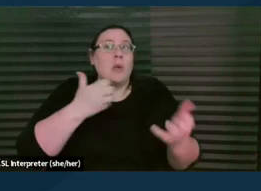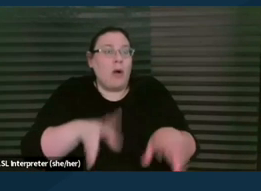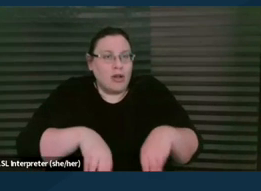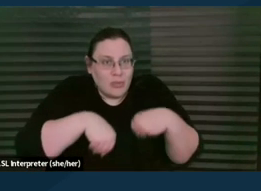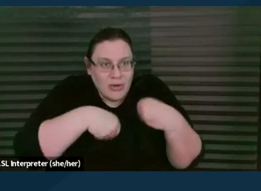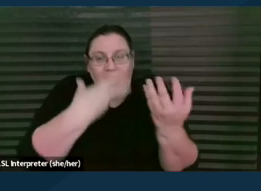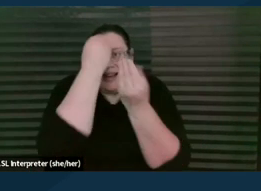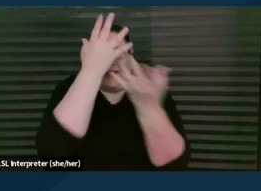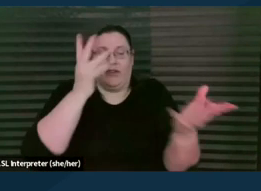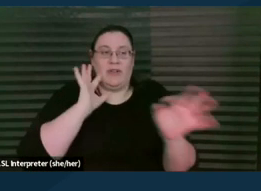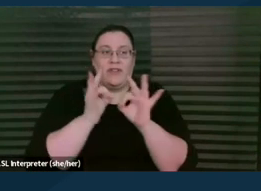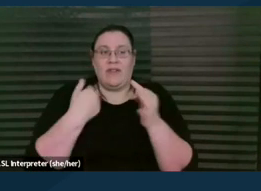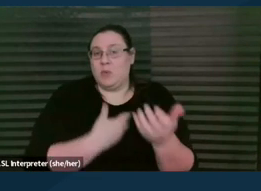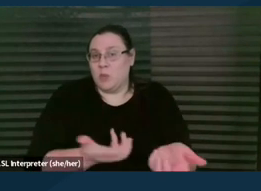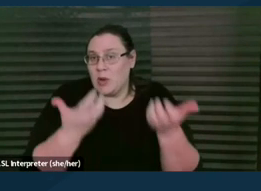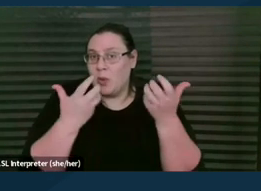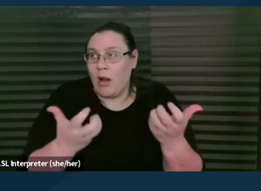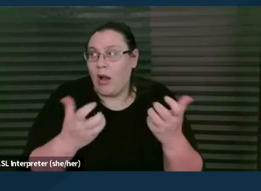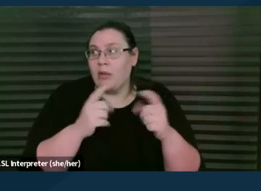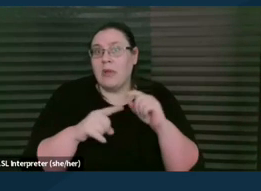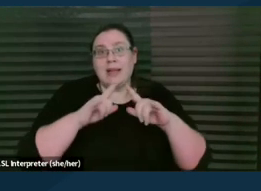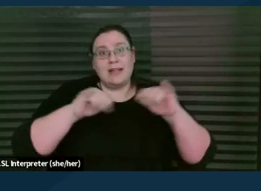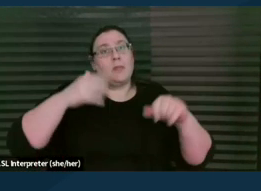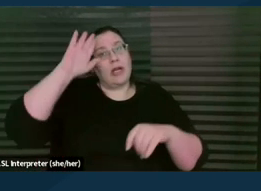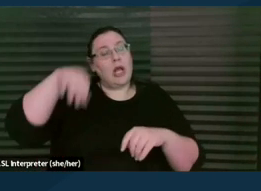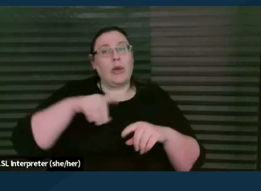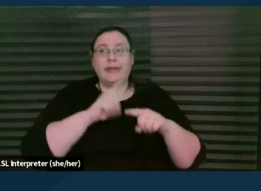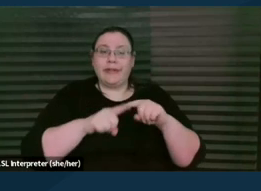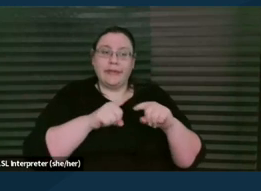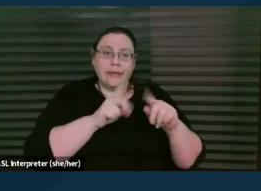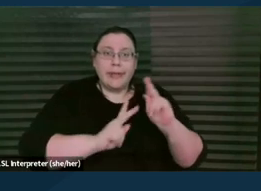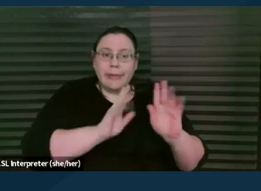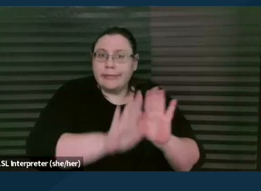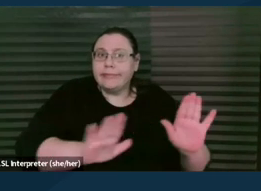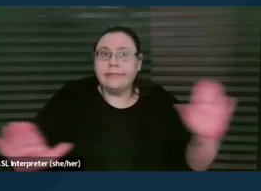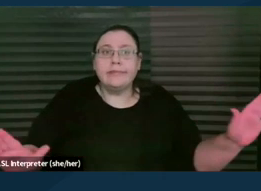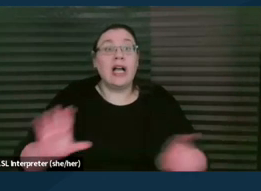But we also know that different individuals, different people from different cultural backgrounds,